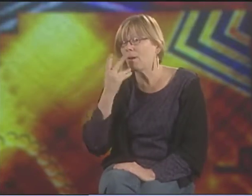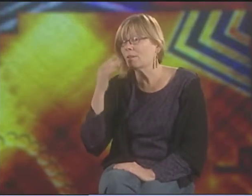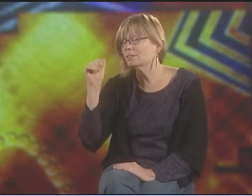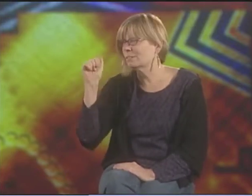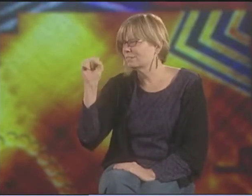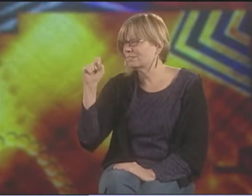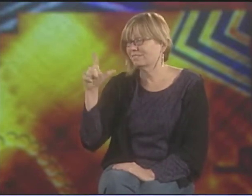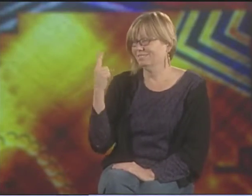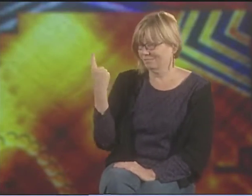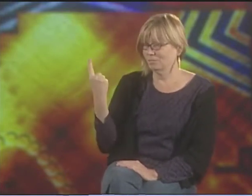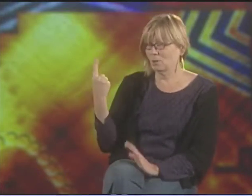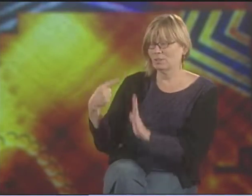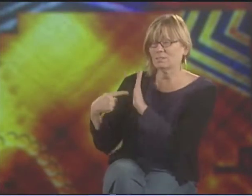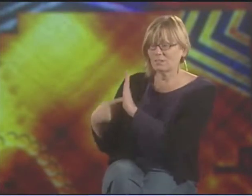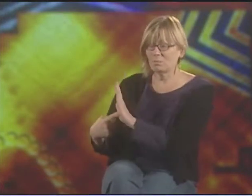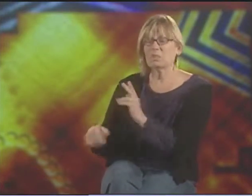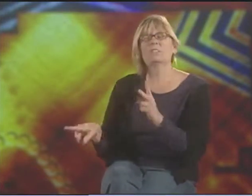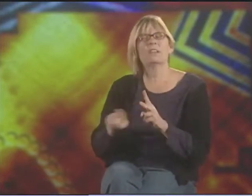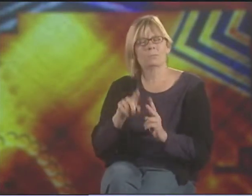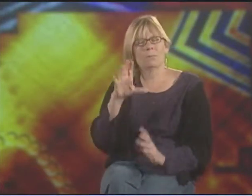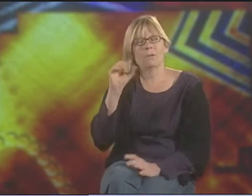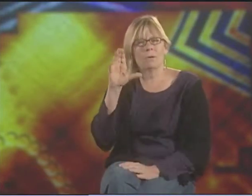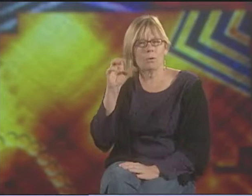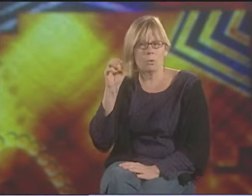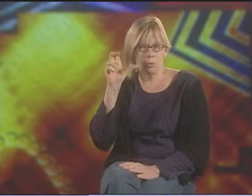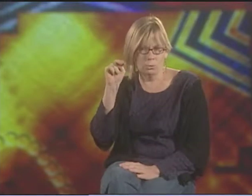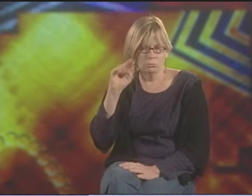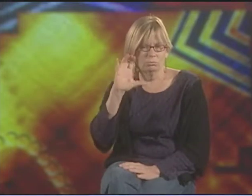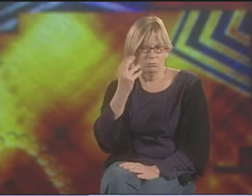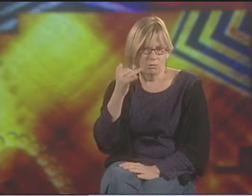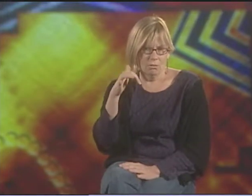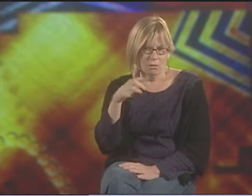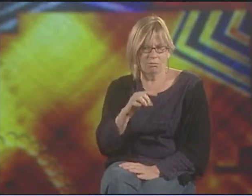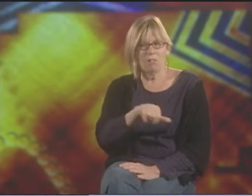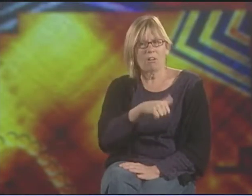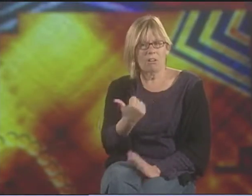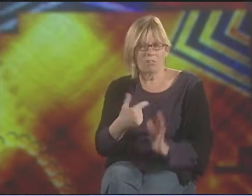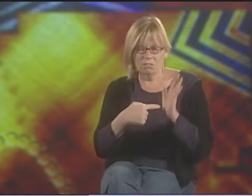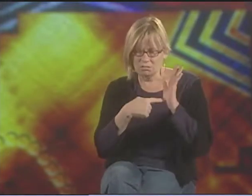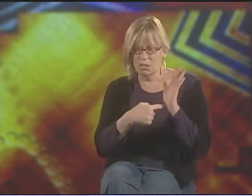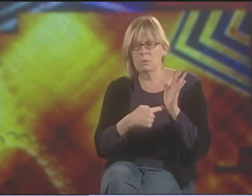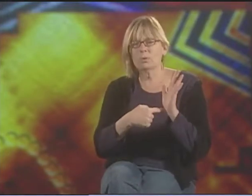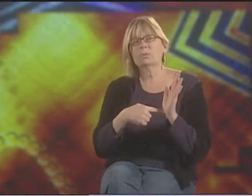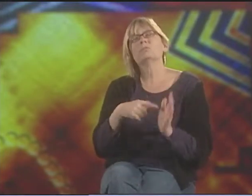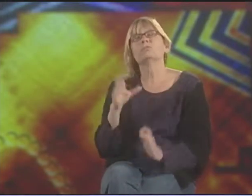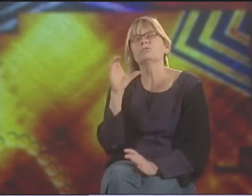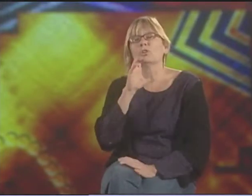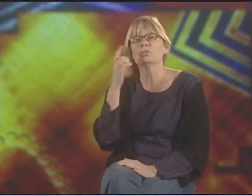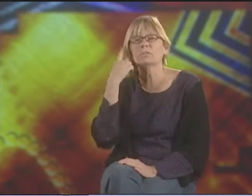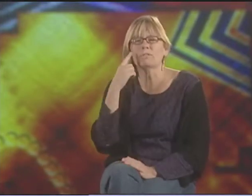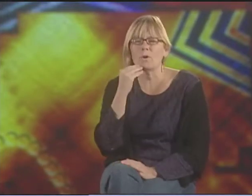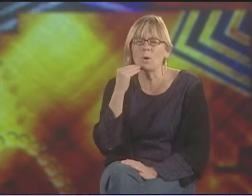"BLACK HOLE: THE COLORS OF ASL" WAS A GOOD EXAMPLE OF THAT, AND ALSO "COCOON." THAT'S ANOTHER GREAT EXAMPLE.